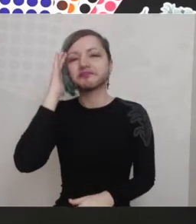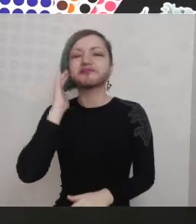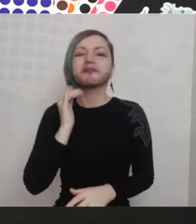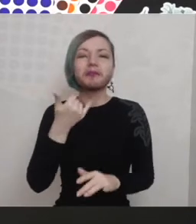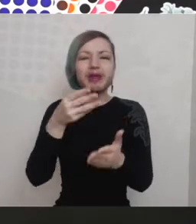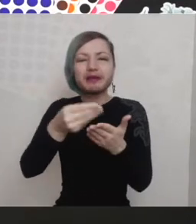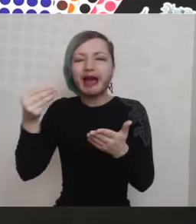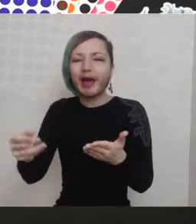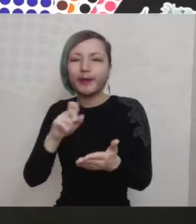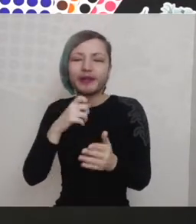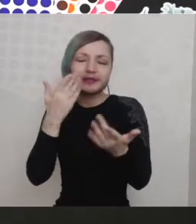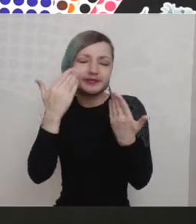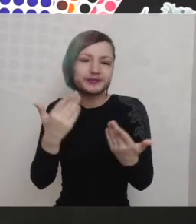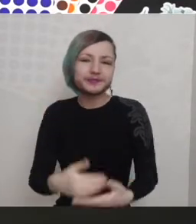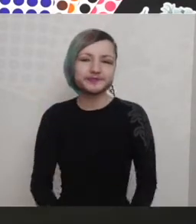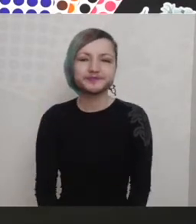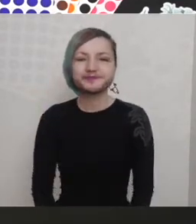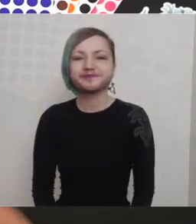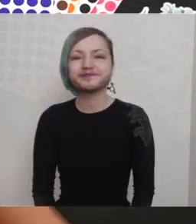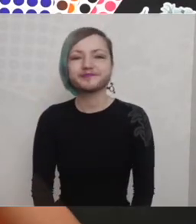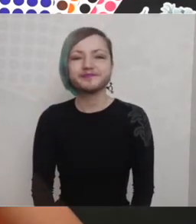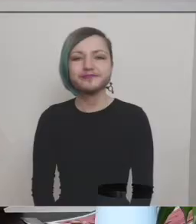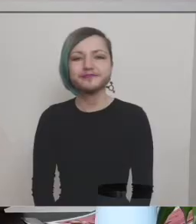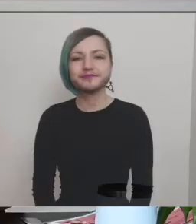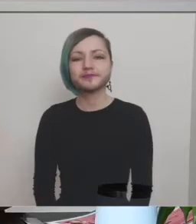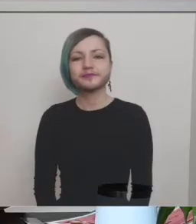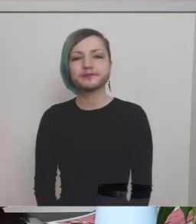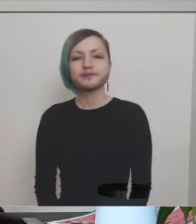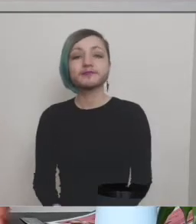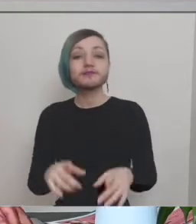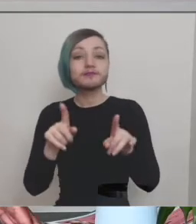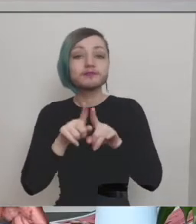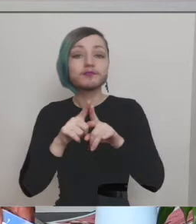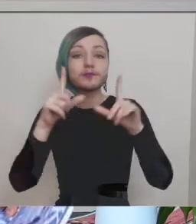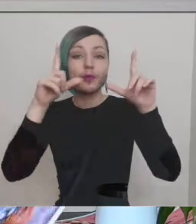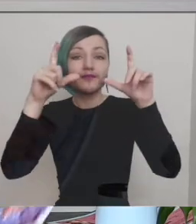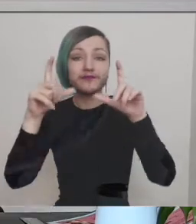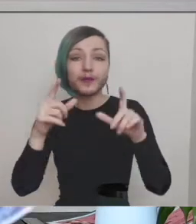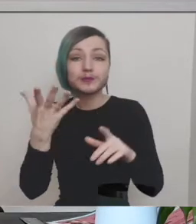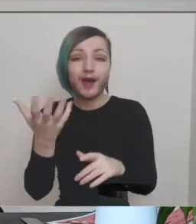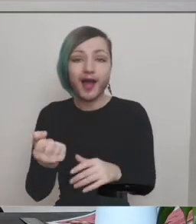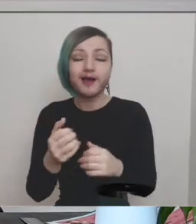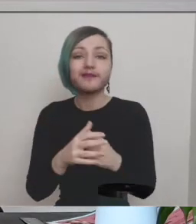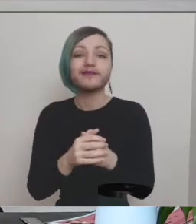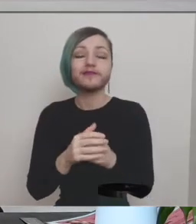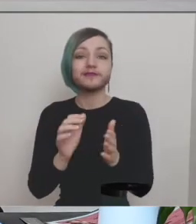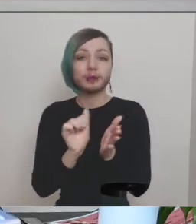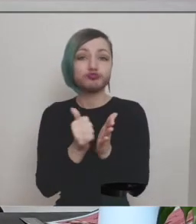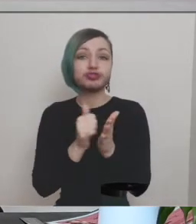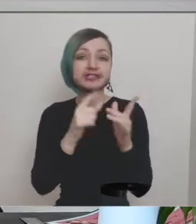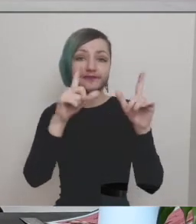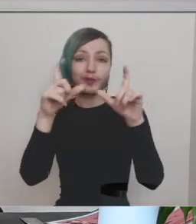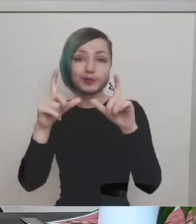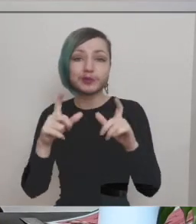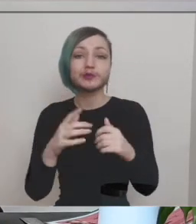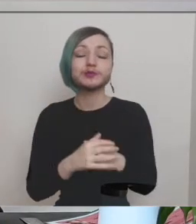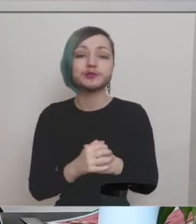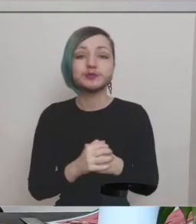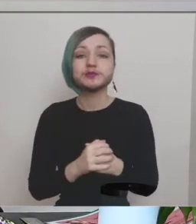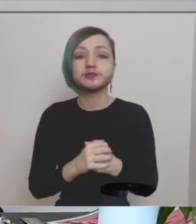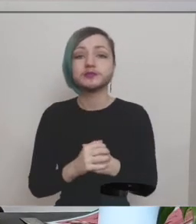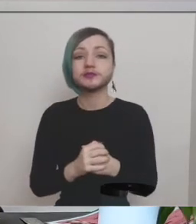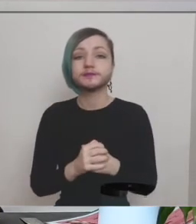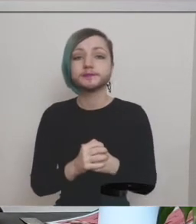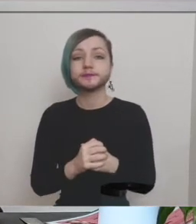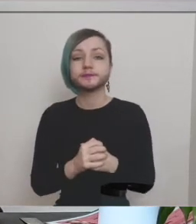okay and i've also got some photos some printed photos of pictures that i've